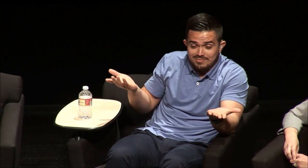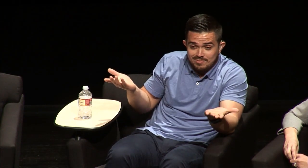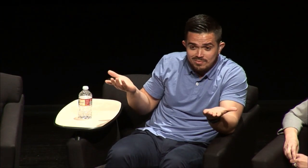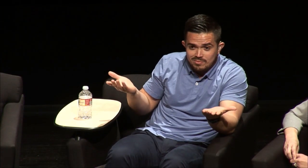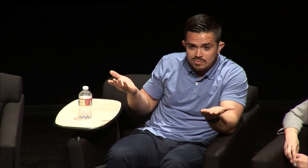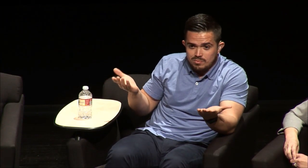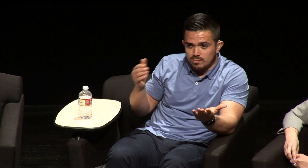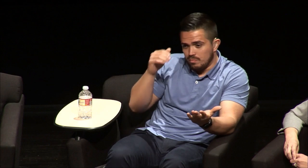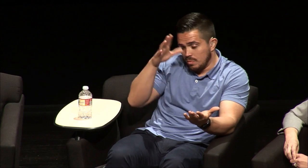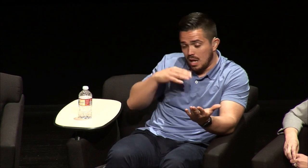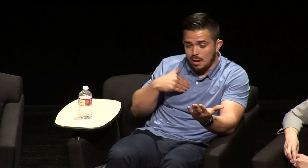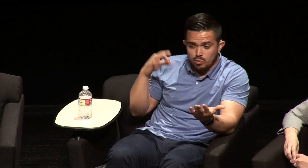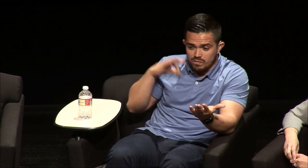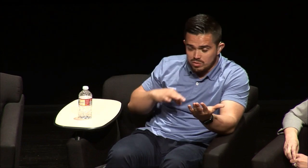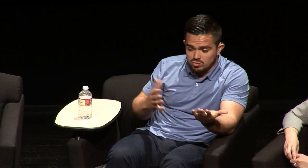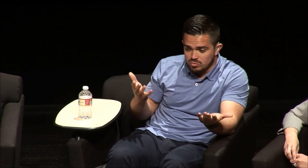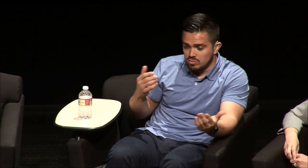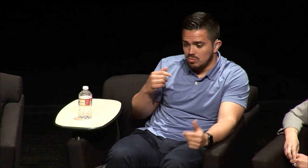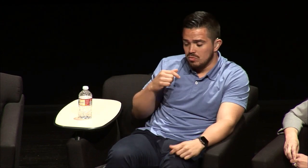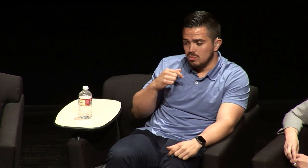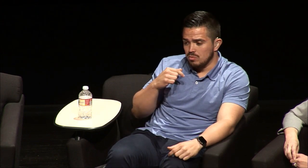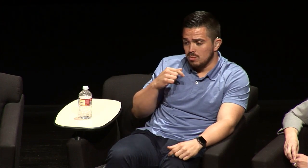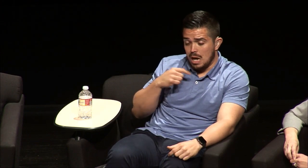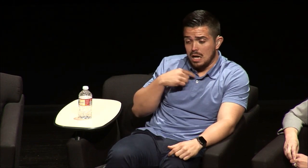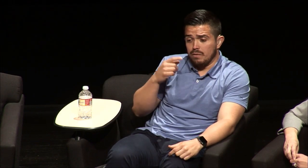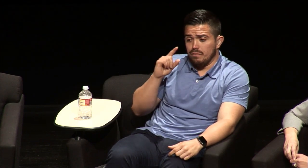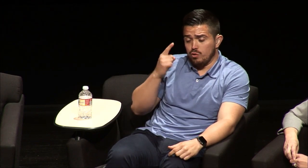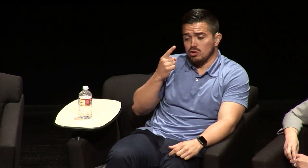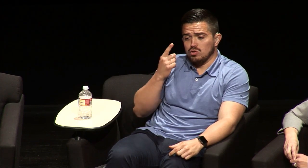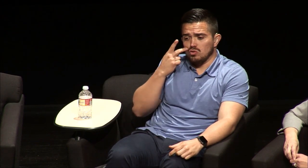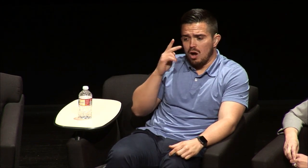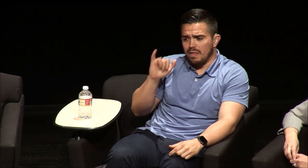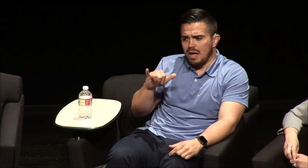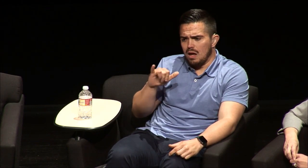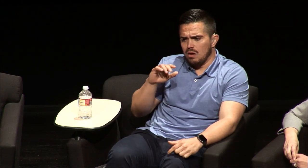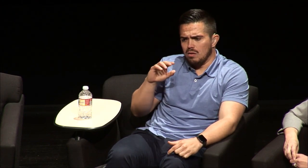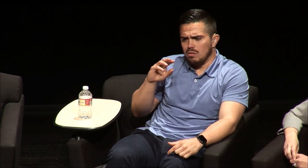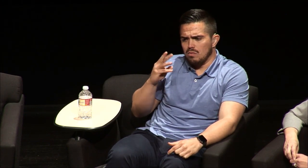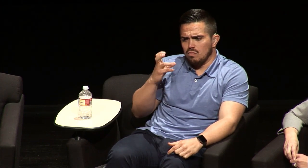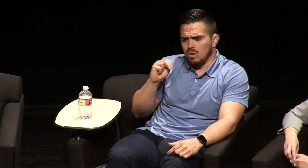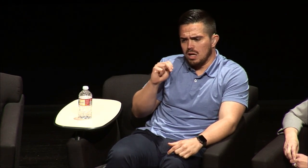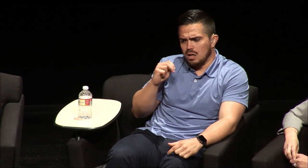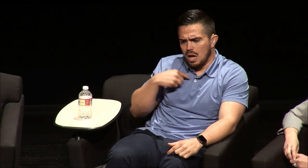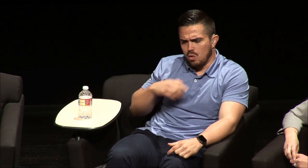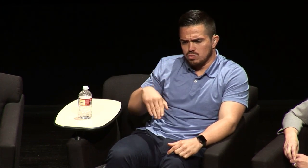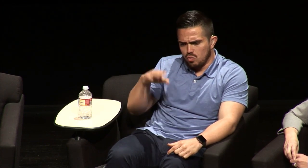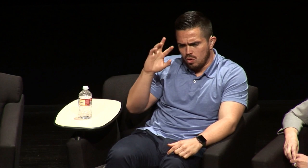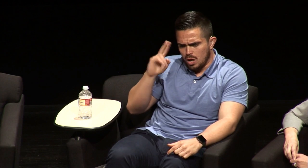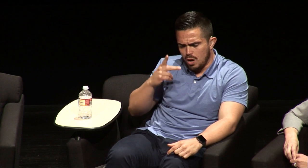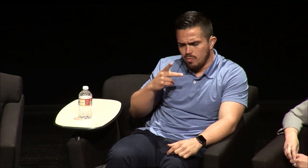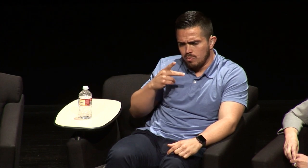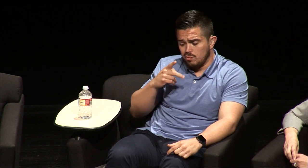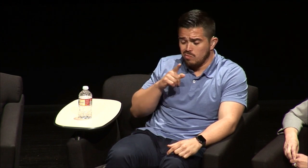We all know we have male privilege, I have that. I first saw that when I was